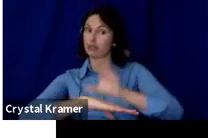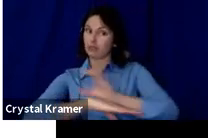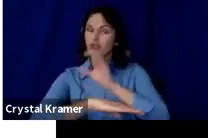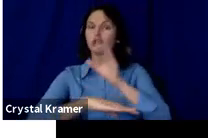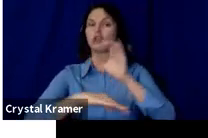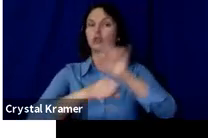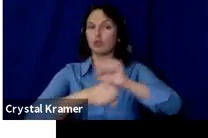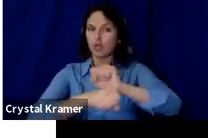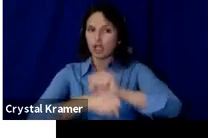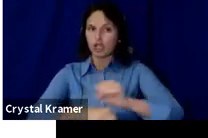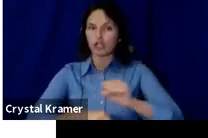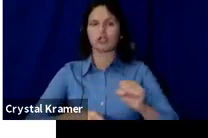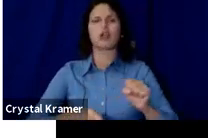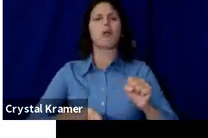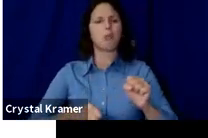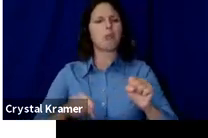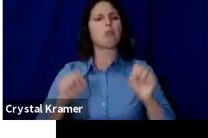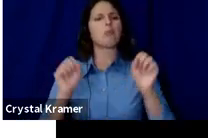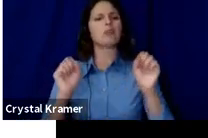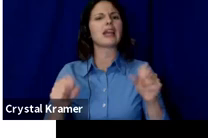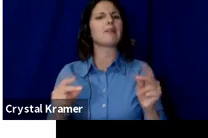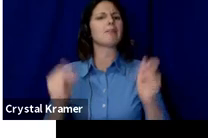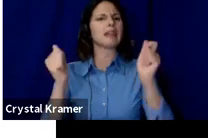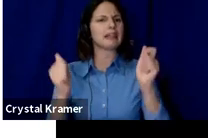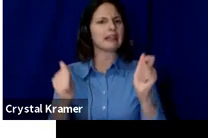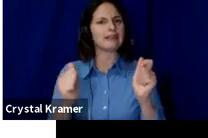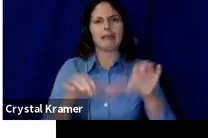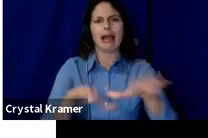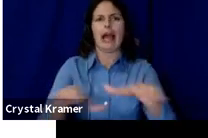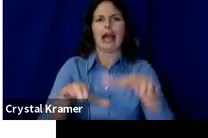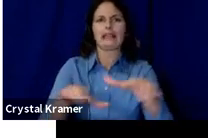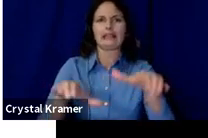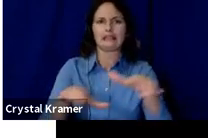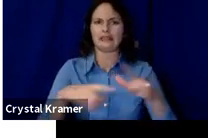that you're presenting.